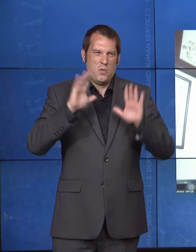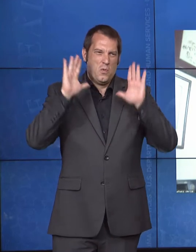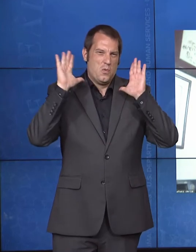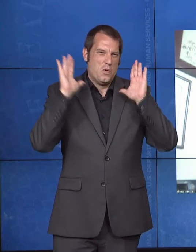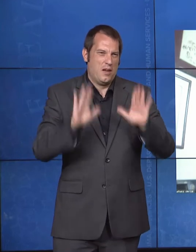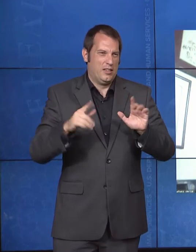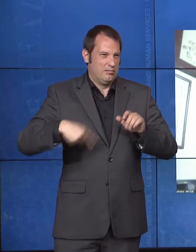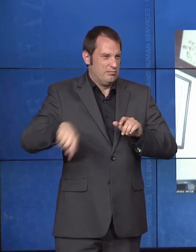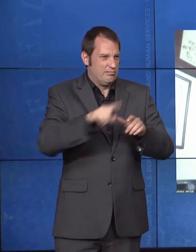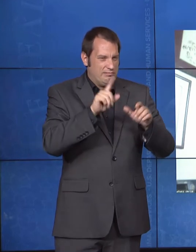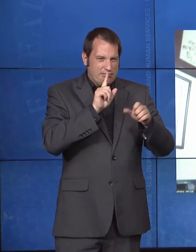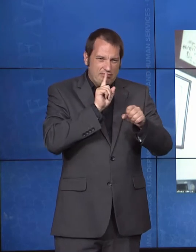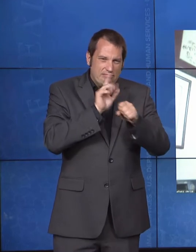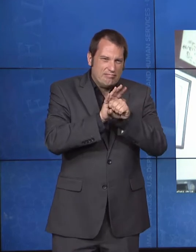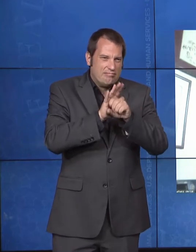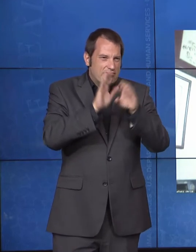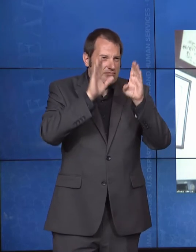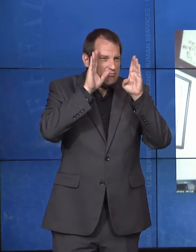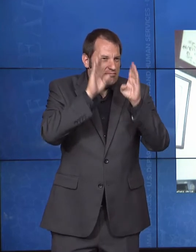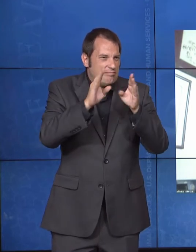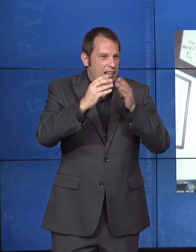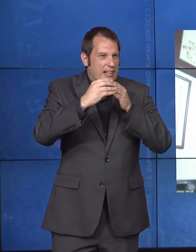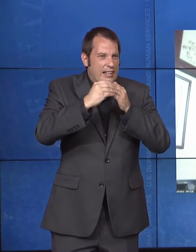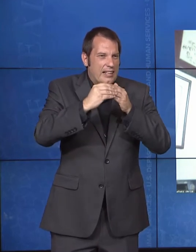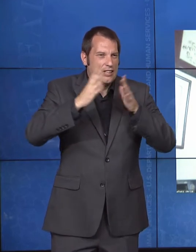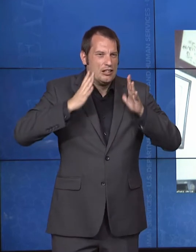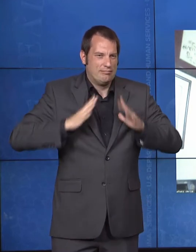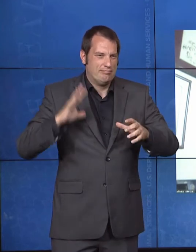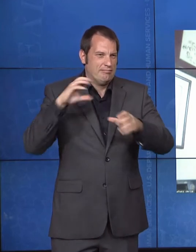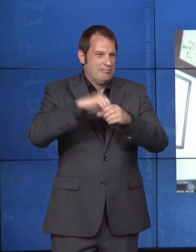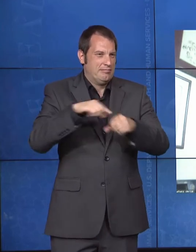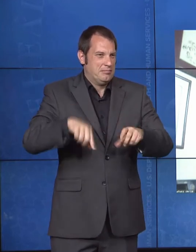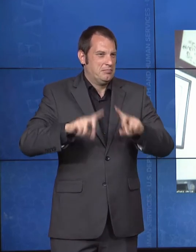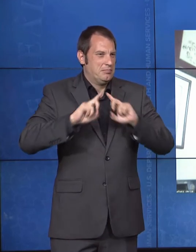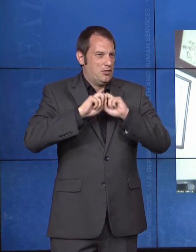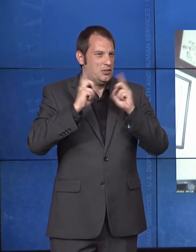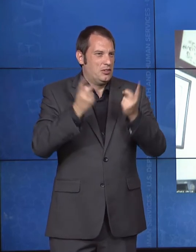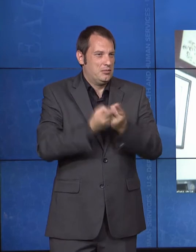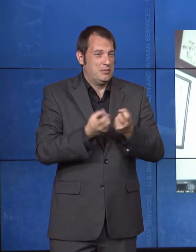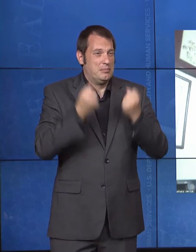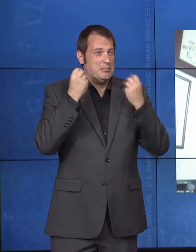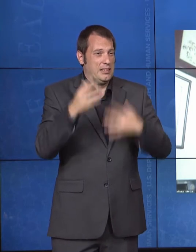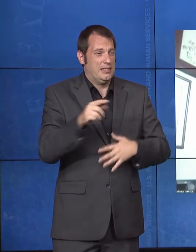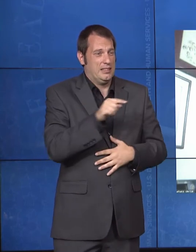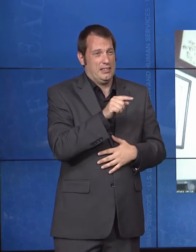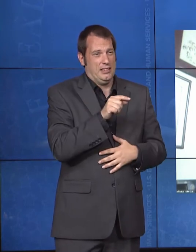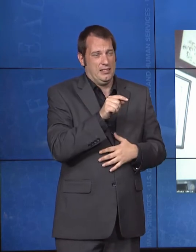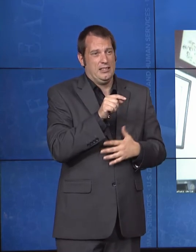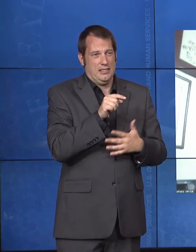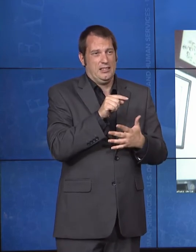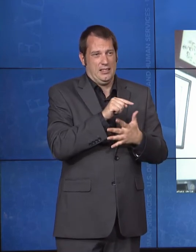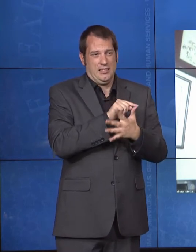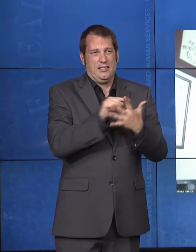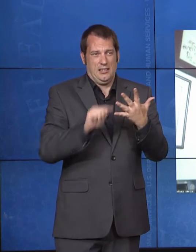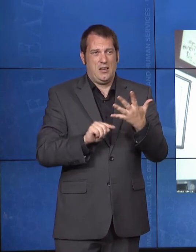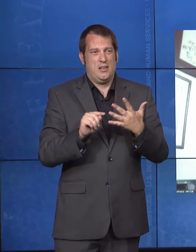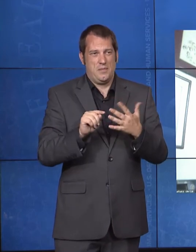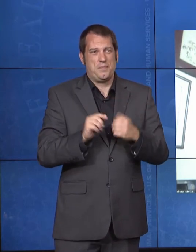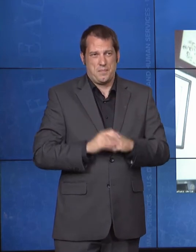department. And they all, in many great ways, carry forward the tenets of the ADA. And again,